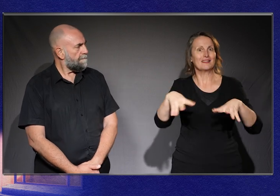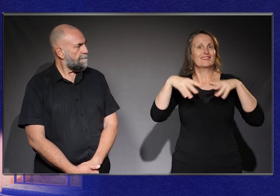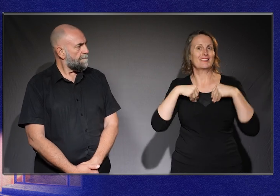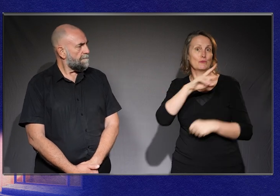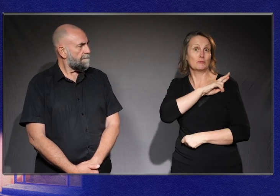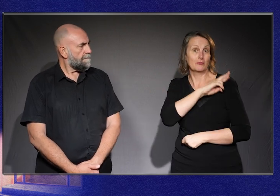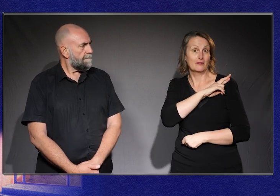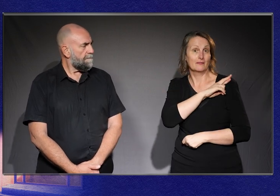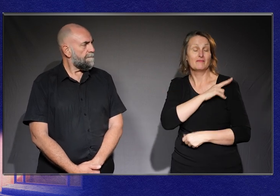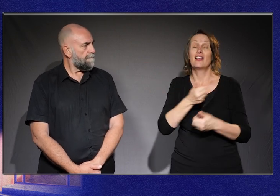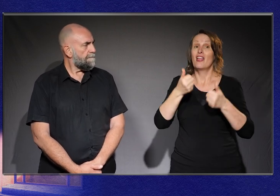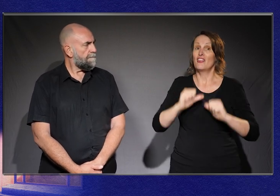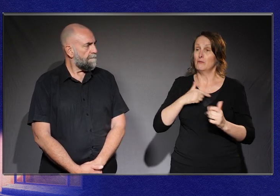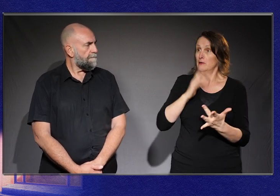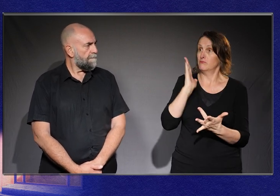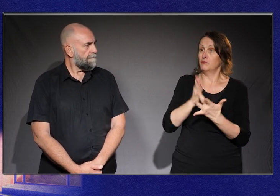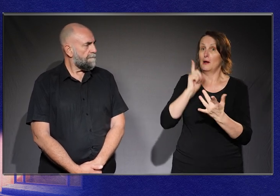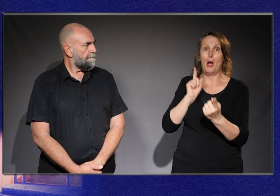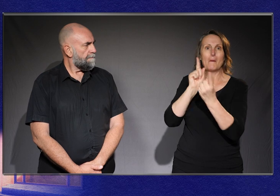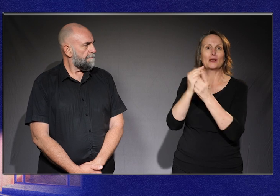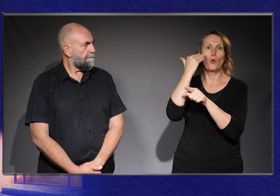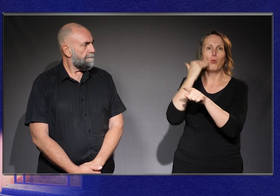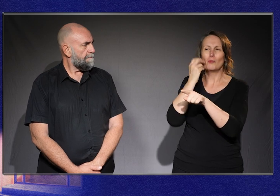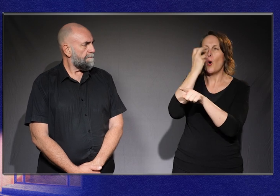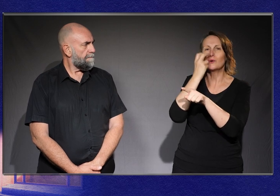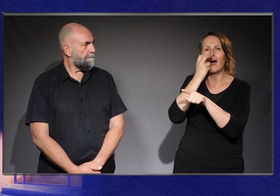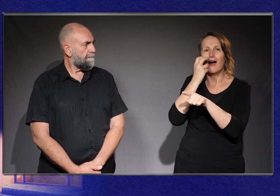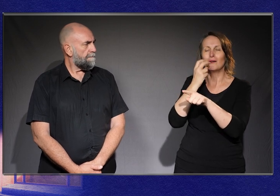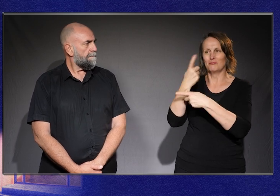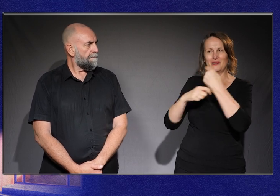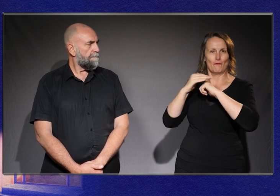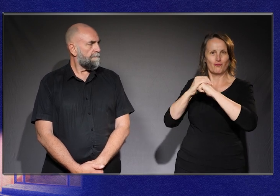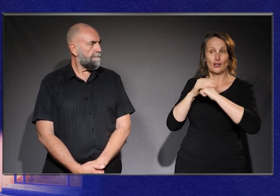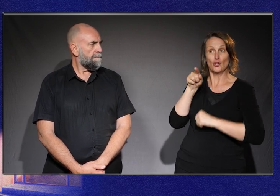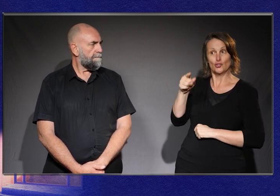I made a friend with a woman who was a number of years older than me, who also had a physical